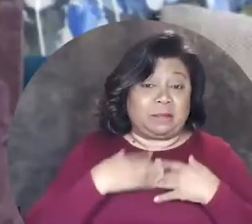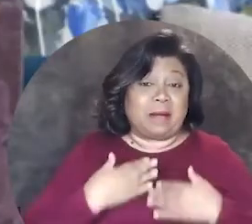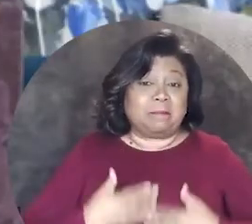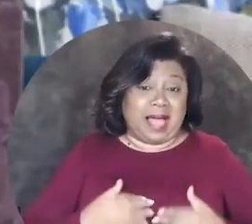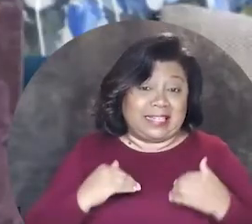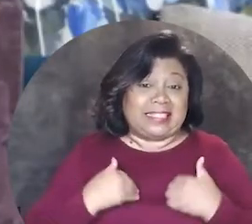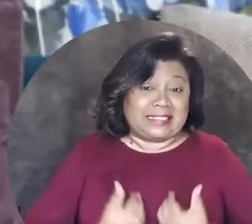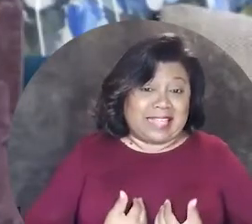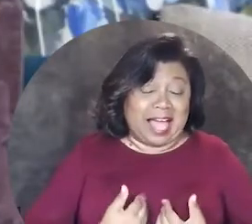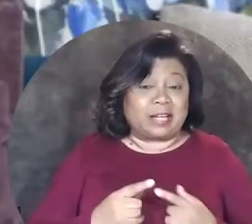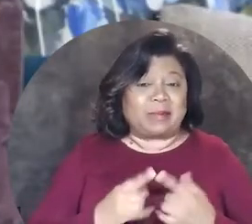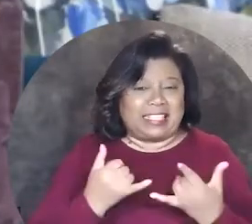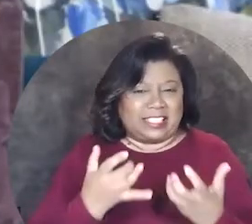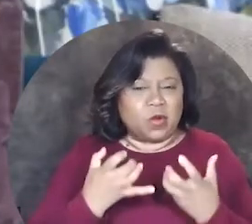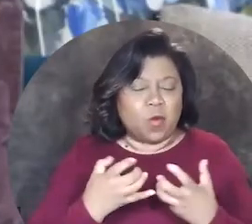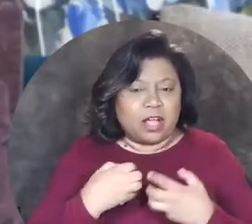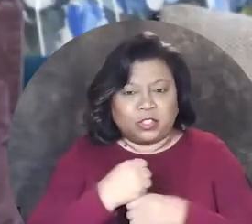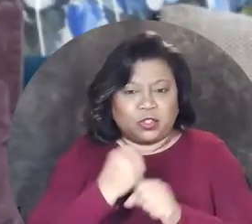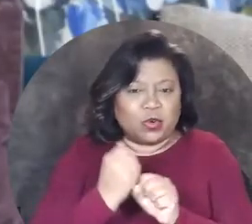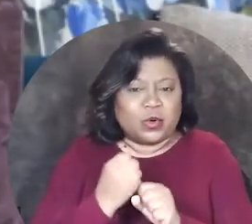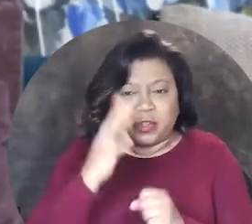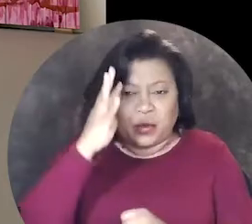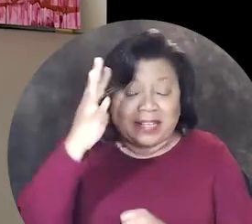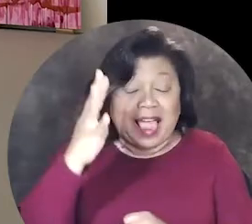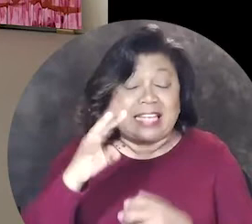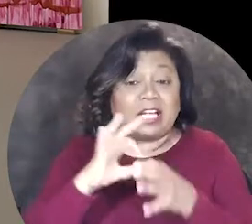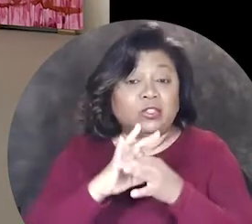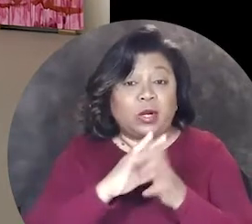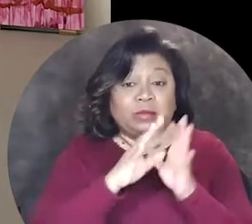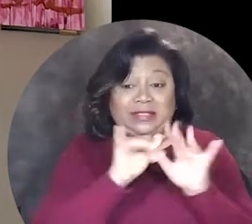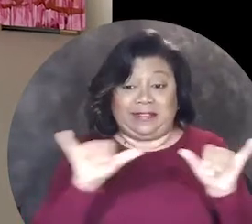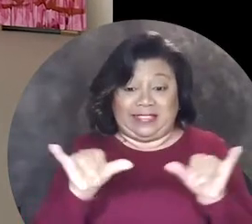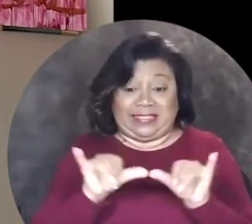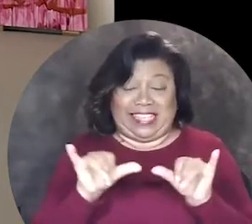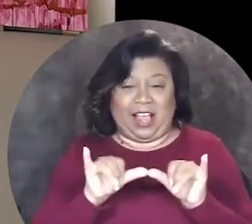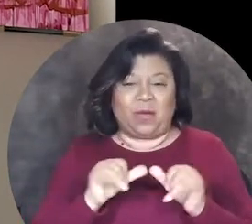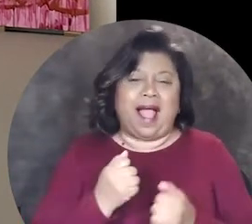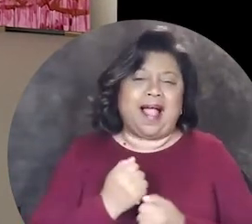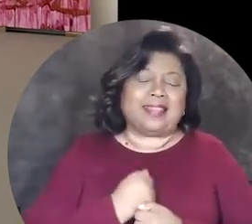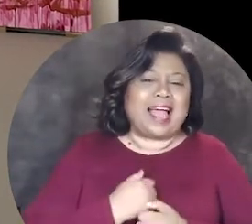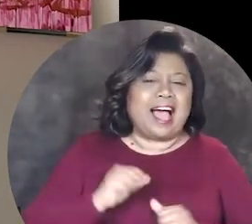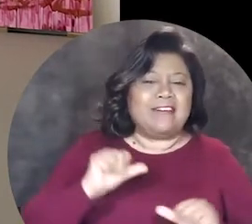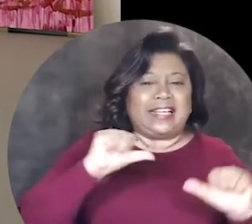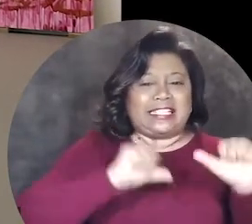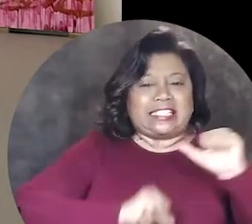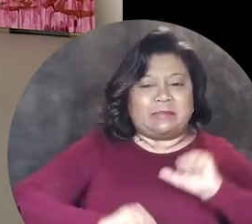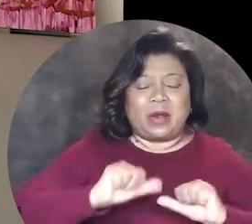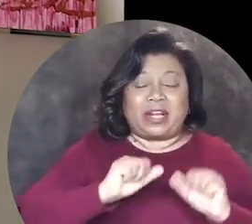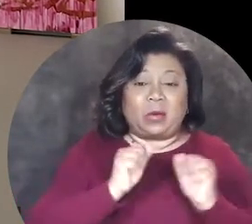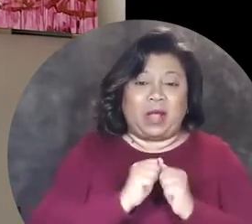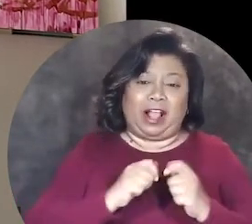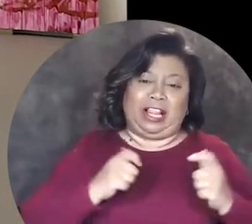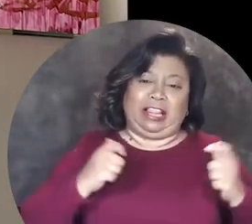like when my body is tired but I still want to create, in terms of scale I love experimenting with